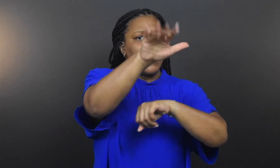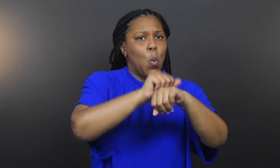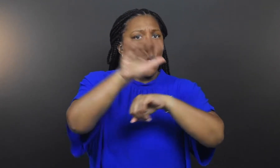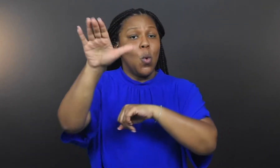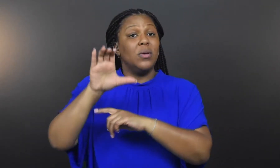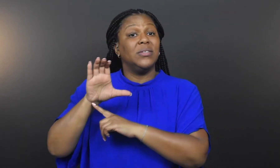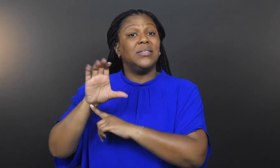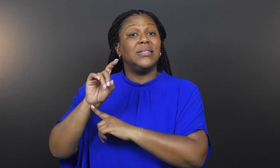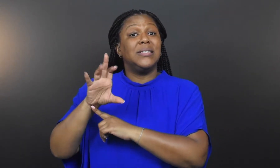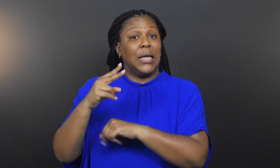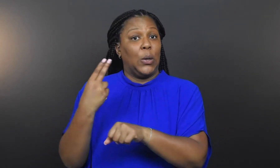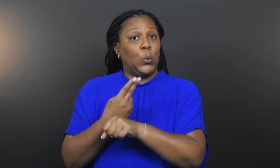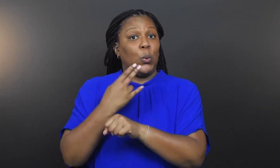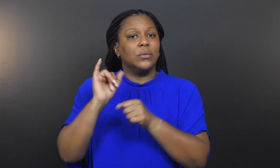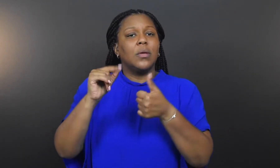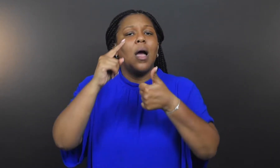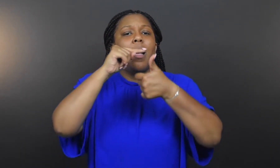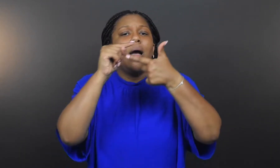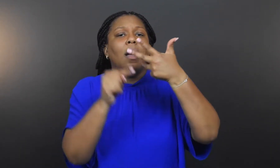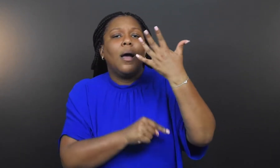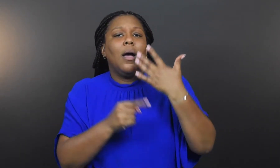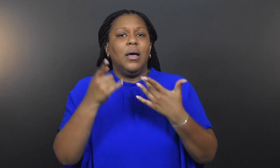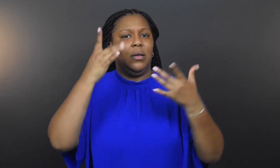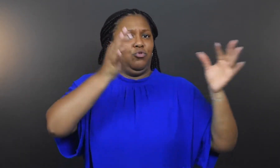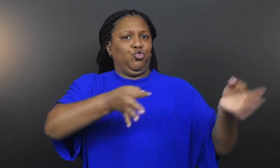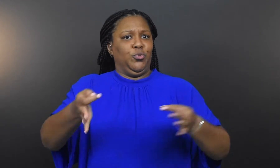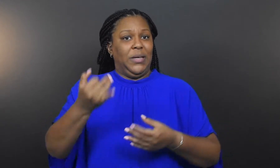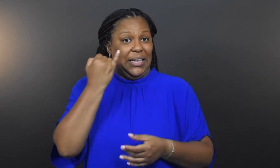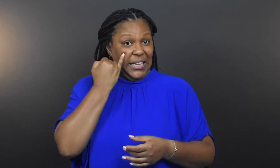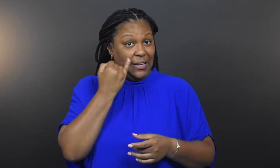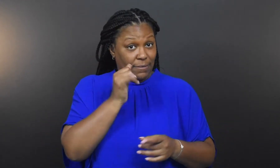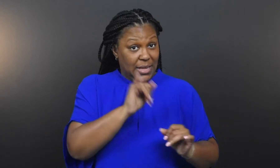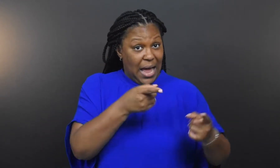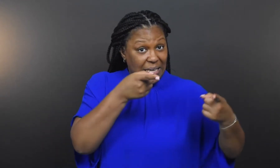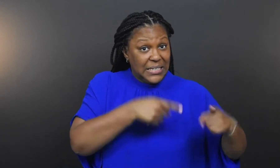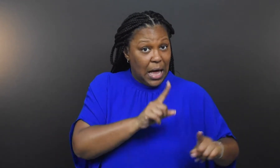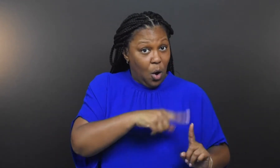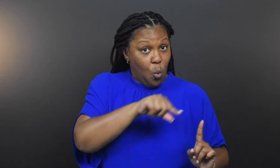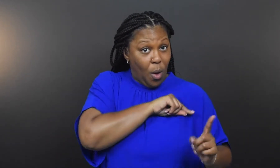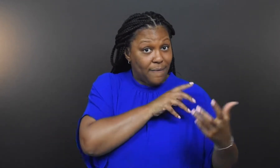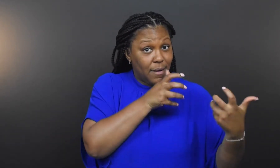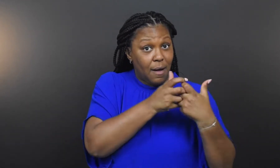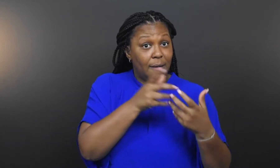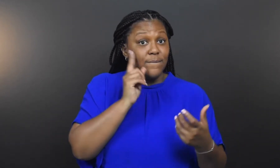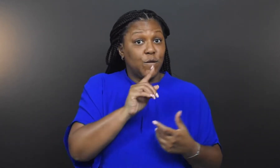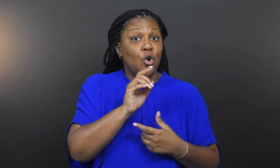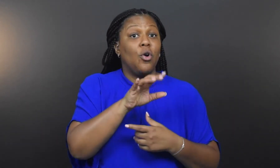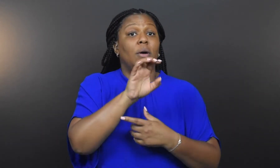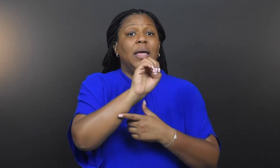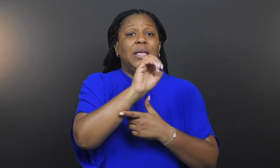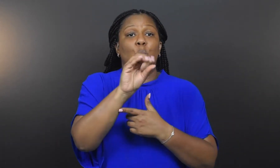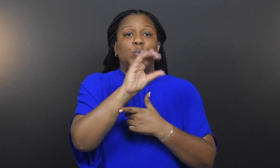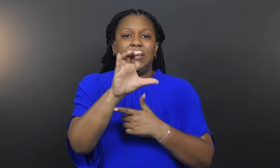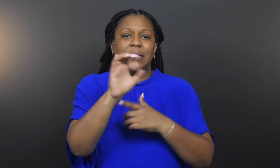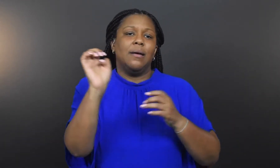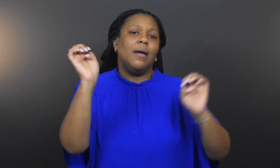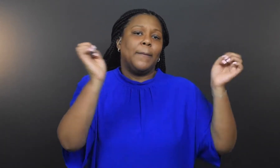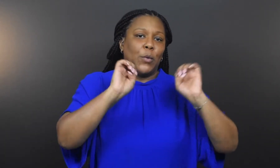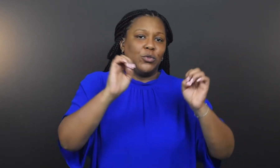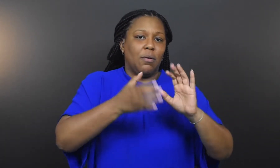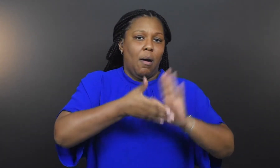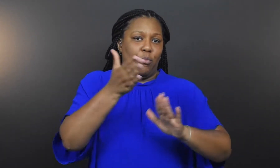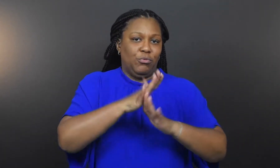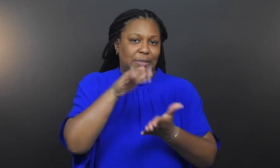As these protocols are deployed, CDC uses criteria to determine if the incident qualifies